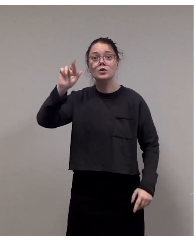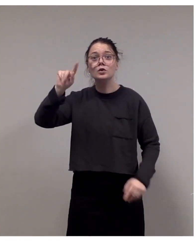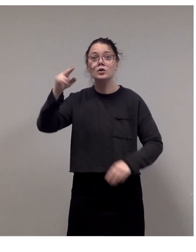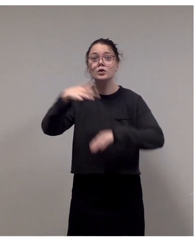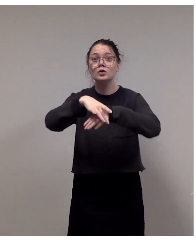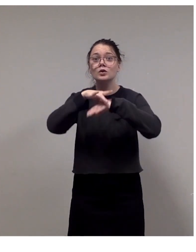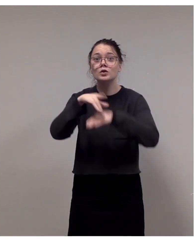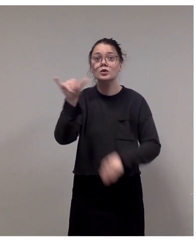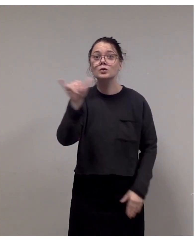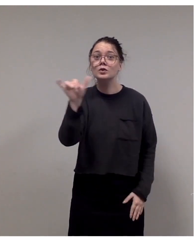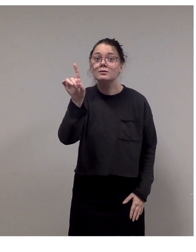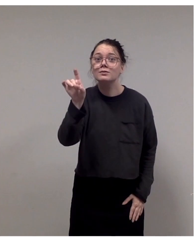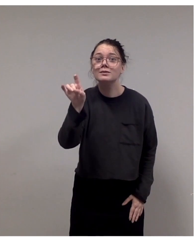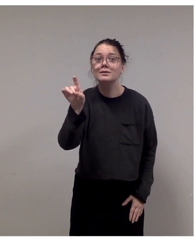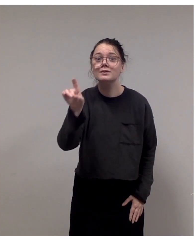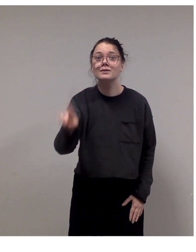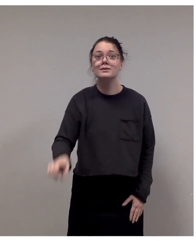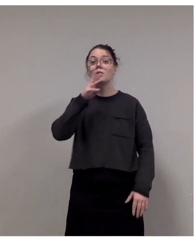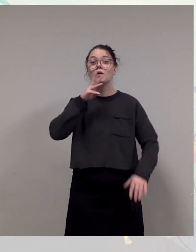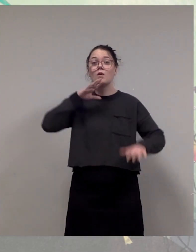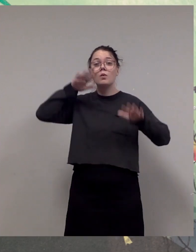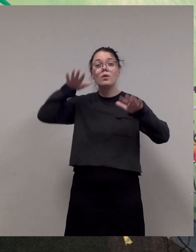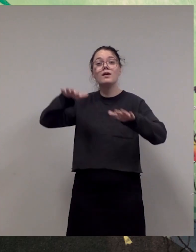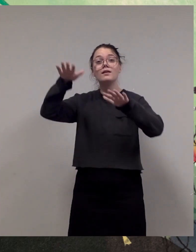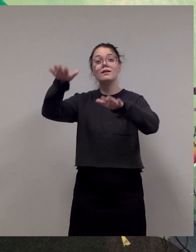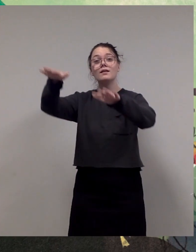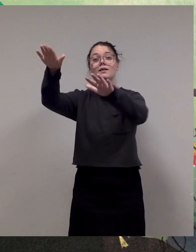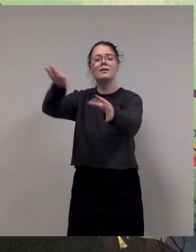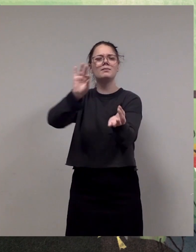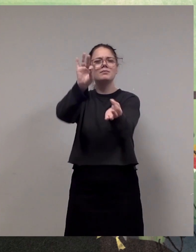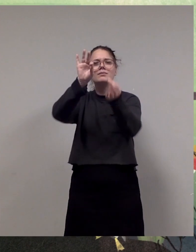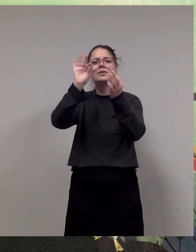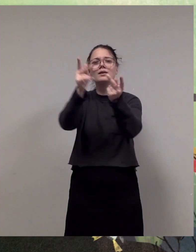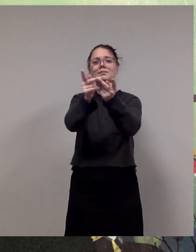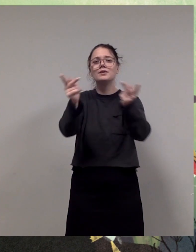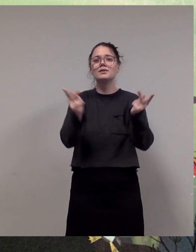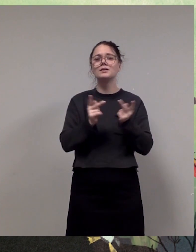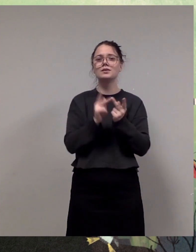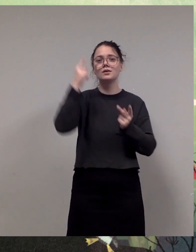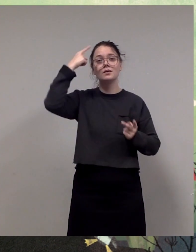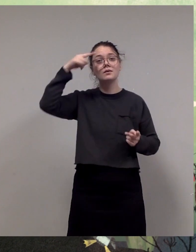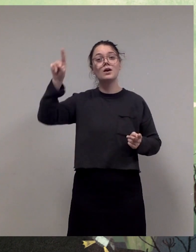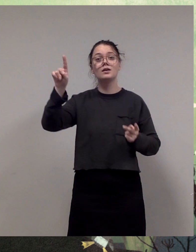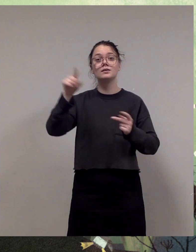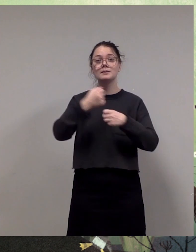The ocean is the perfect place to simulate the effect